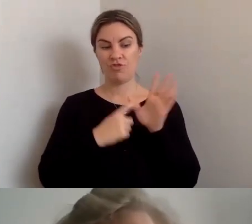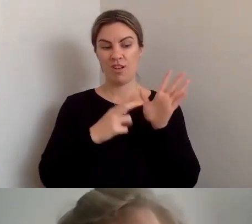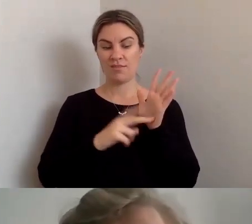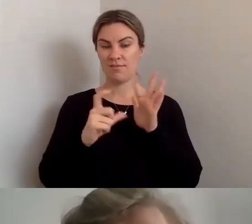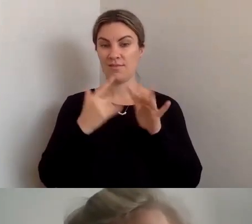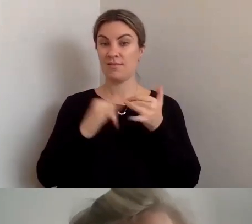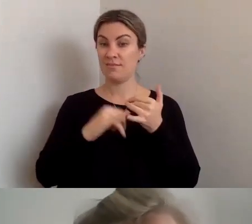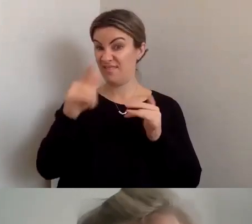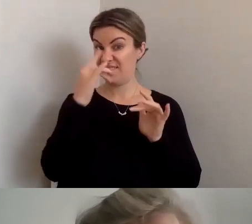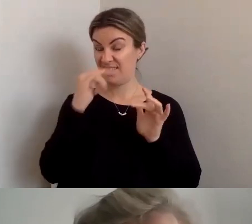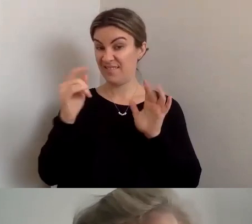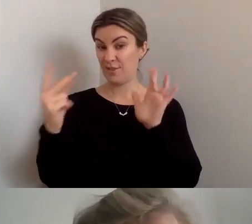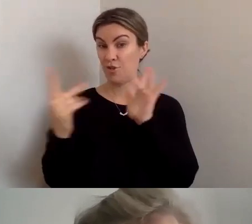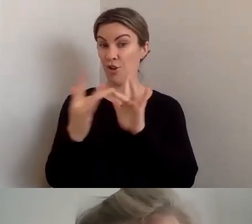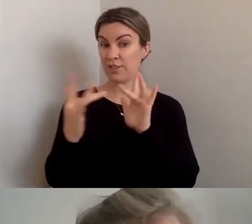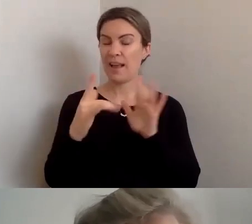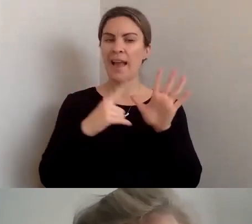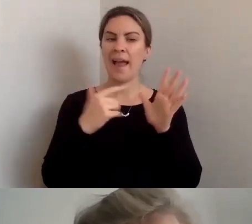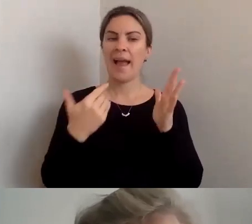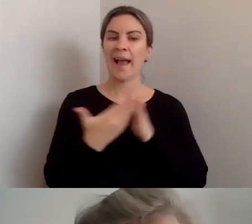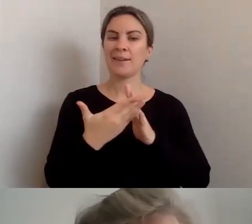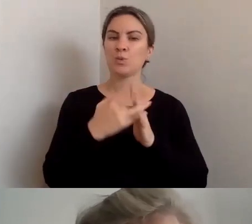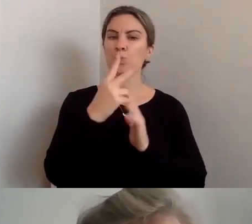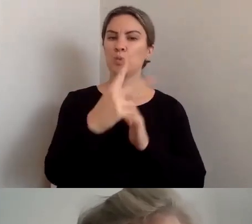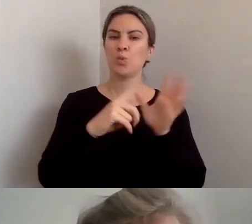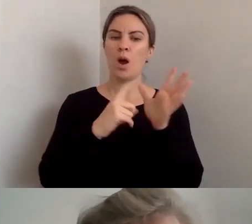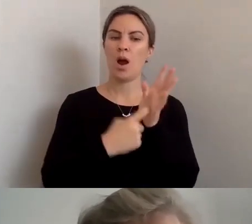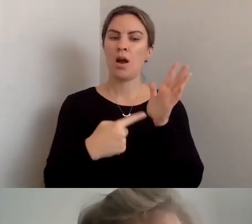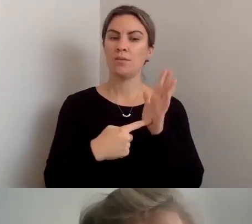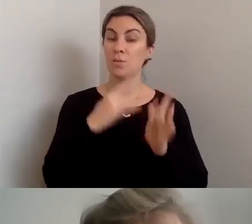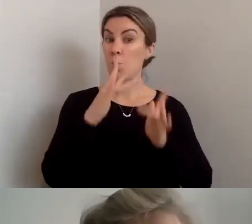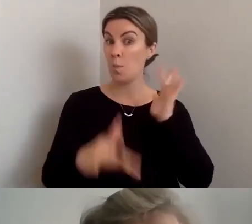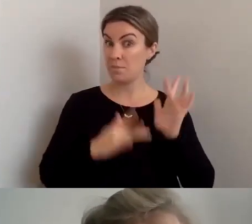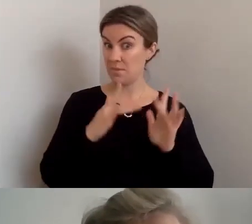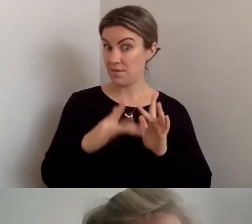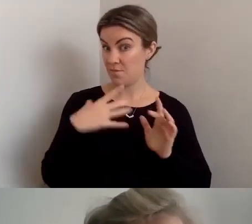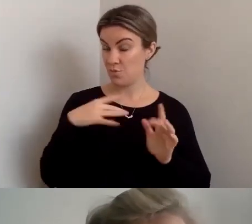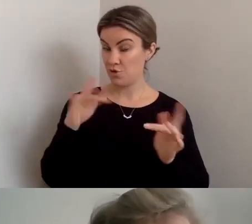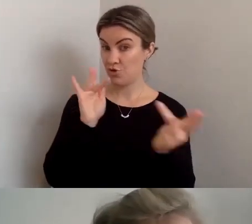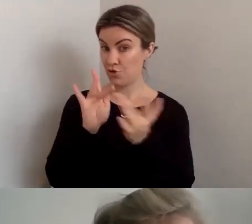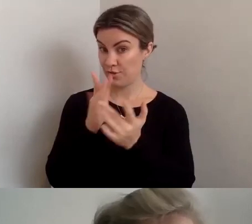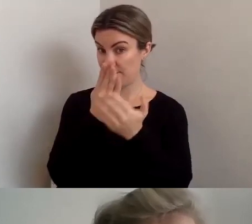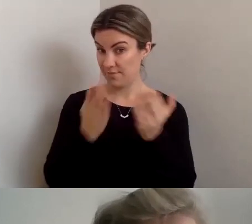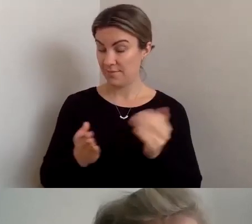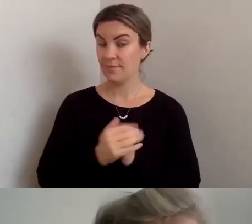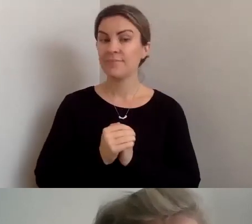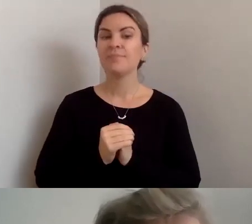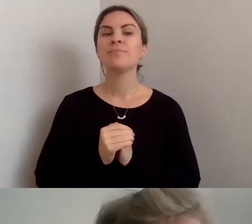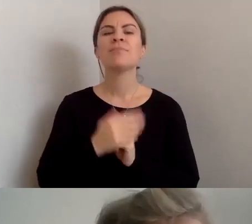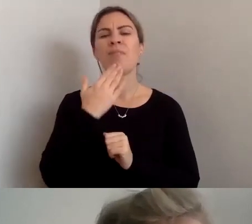I encourage you to do so - I'm sure they would love to hear from you. Thank you again for being here today. I'm just going